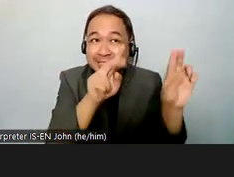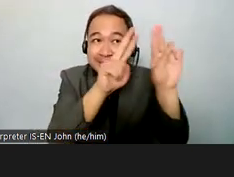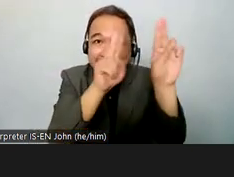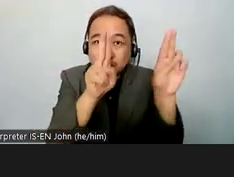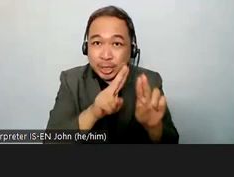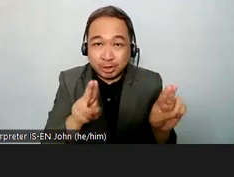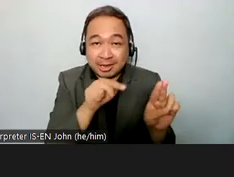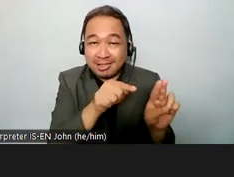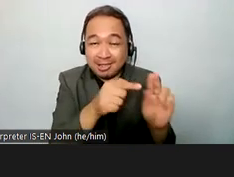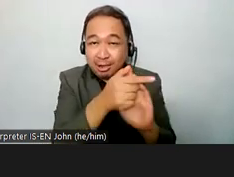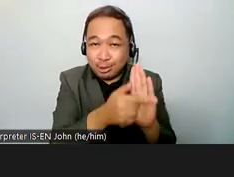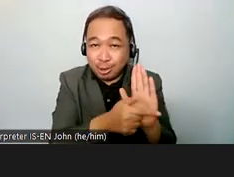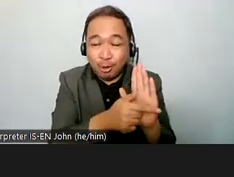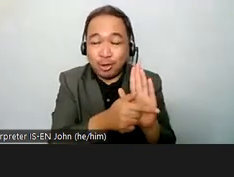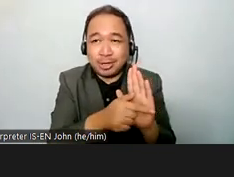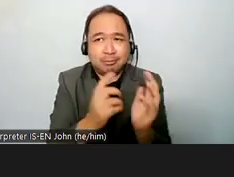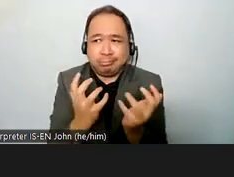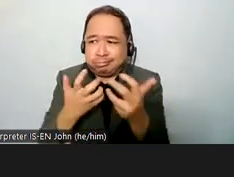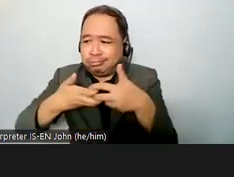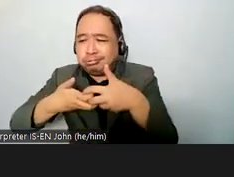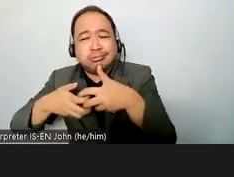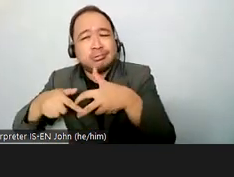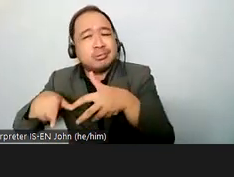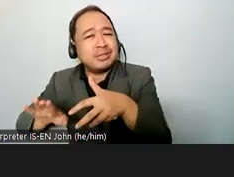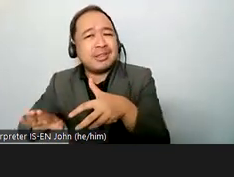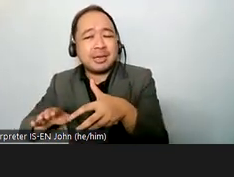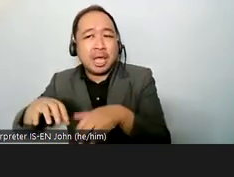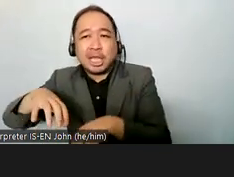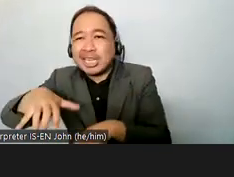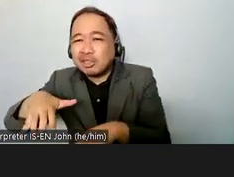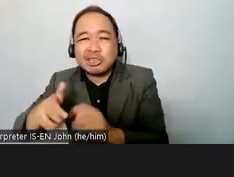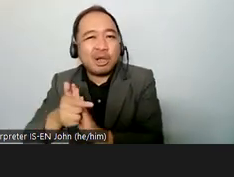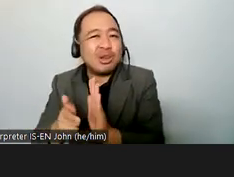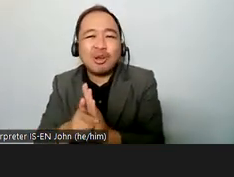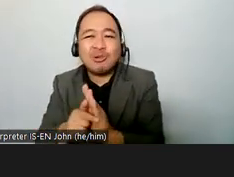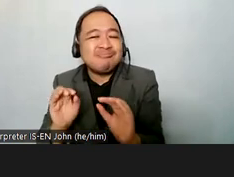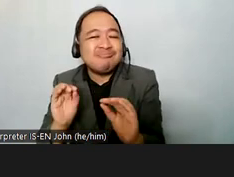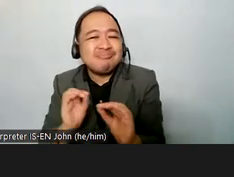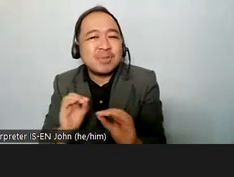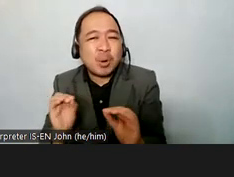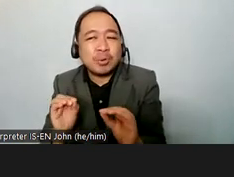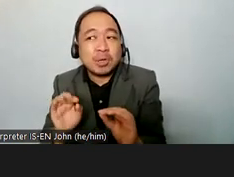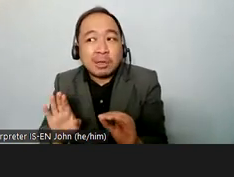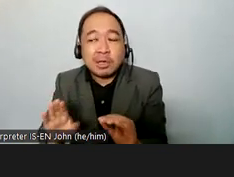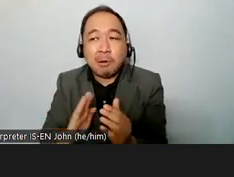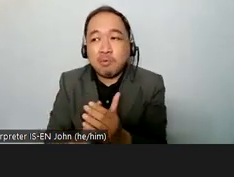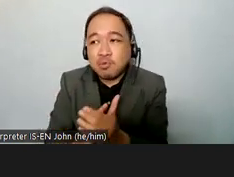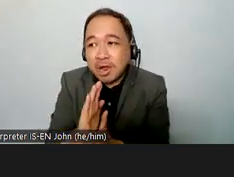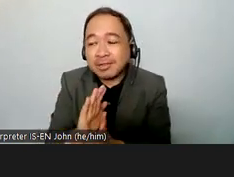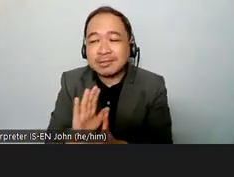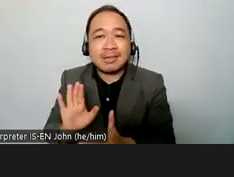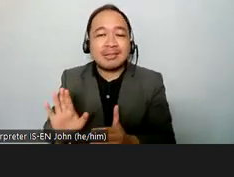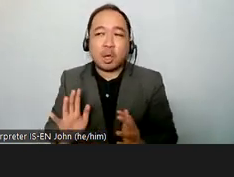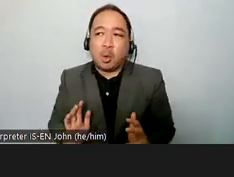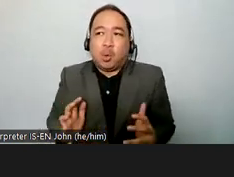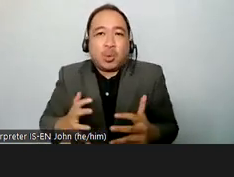of the rights and health reproductive health with women and among the politics of the states in the